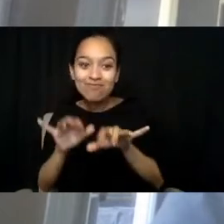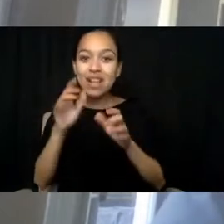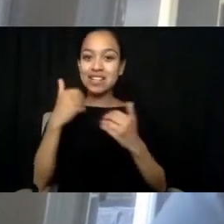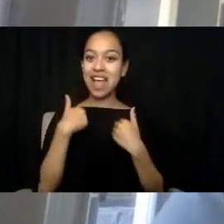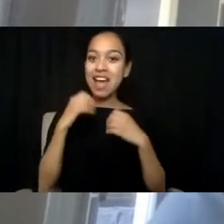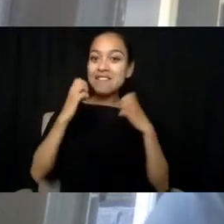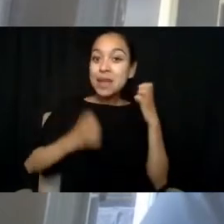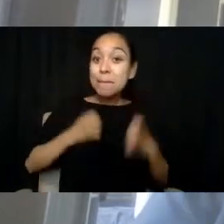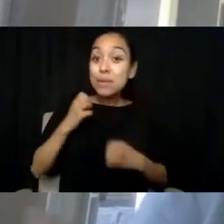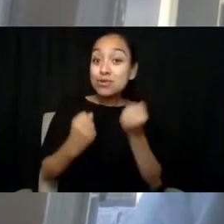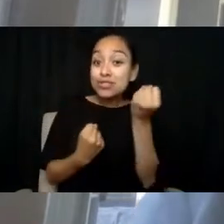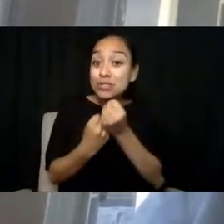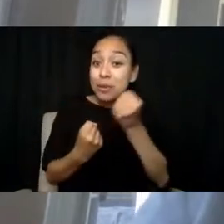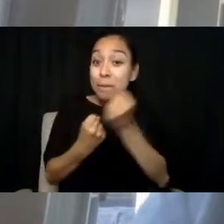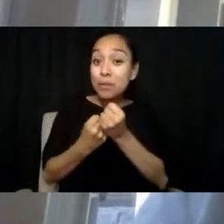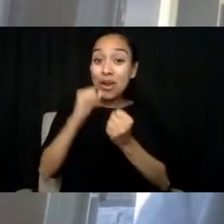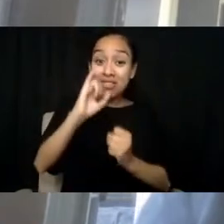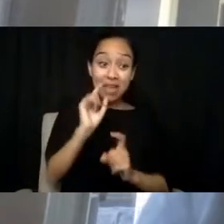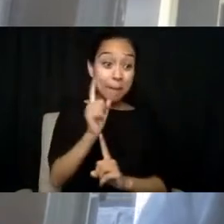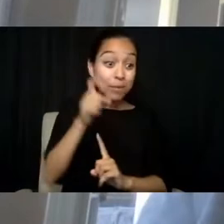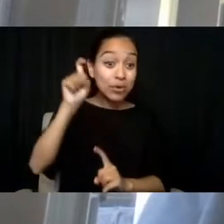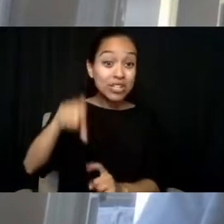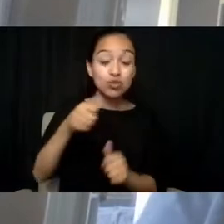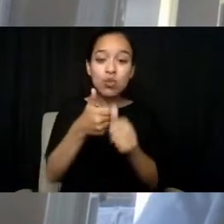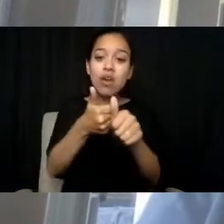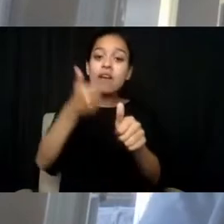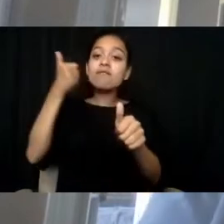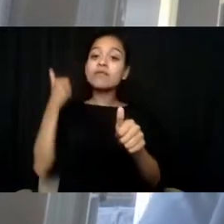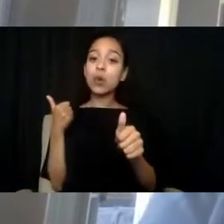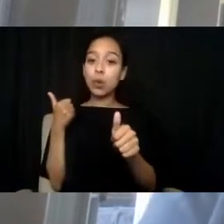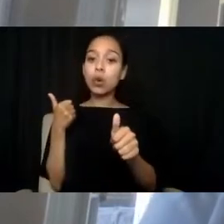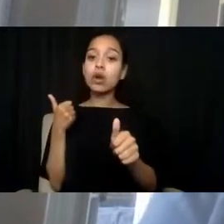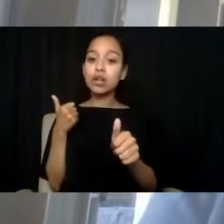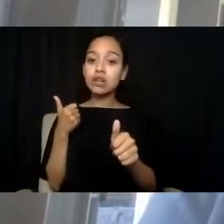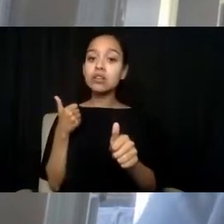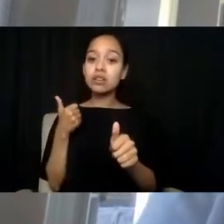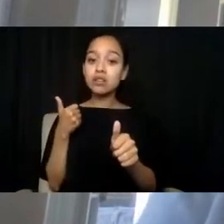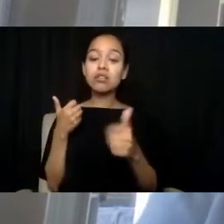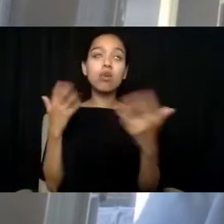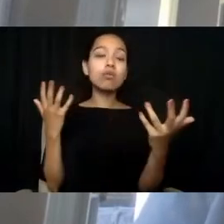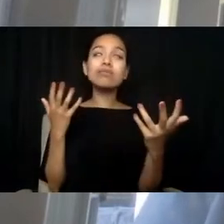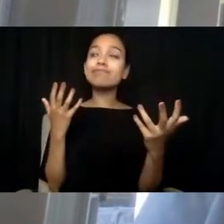to avoid the kind of--or to be a prevention mechanism,